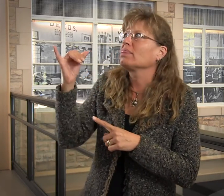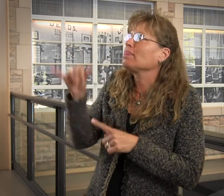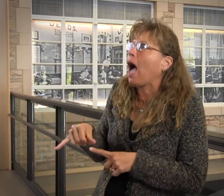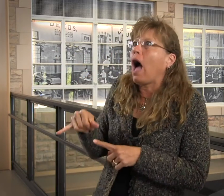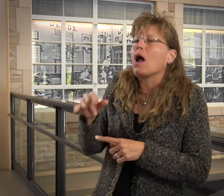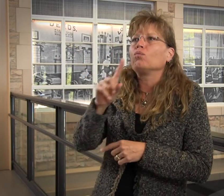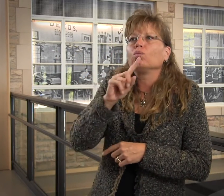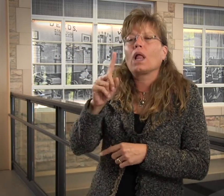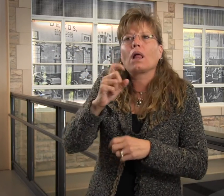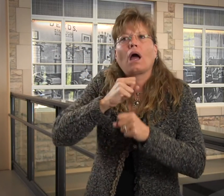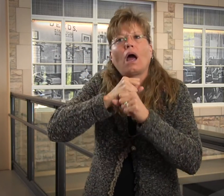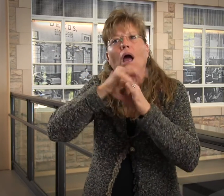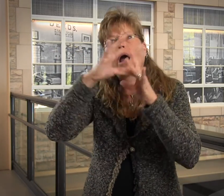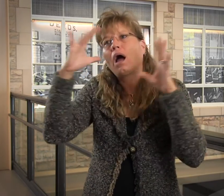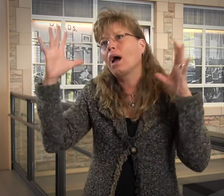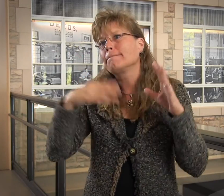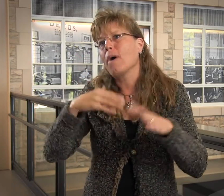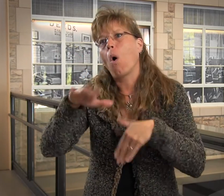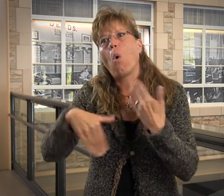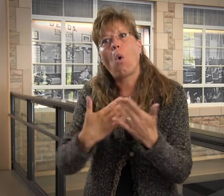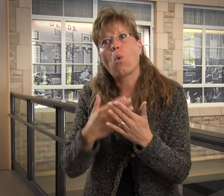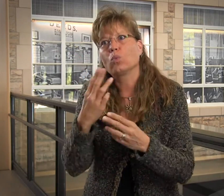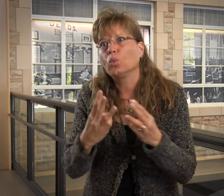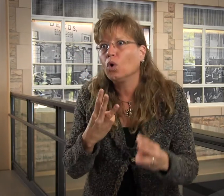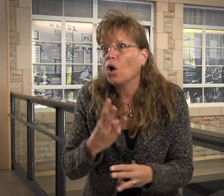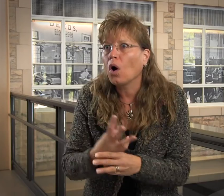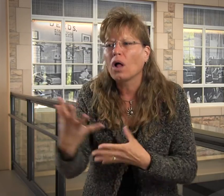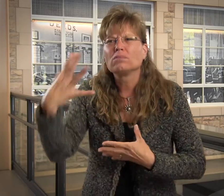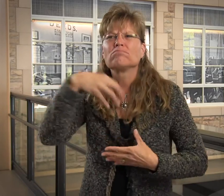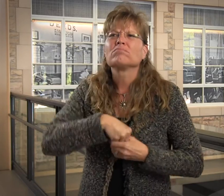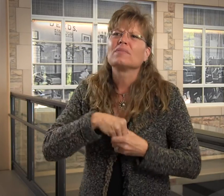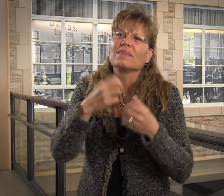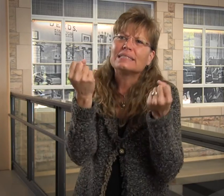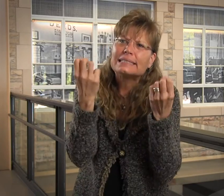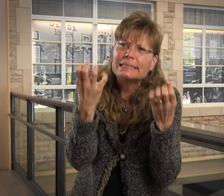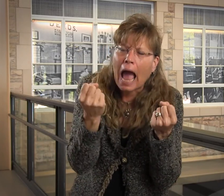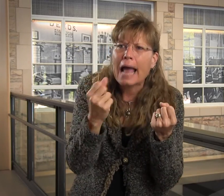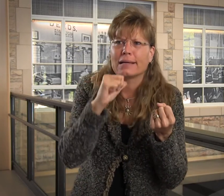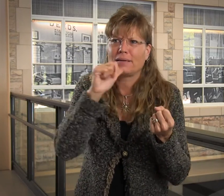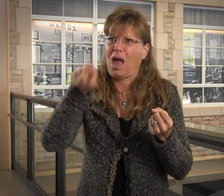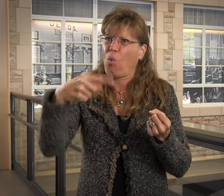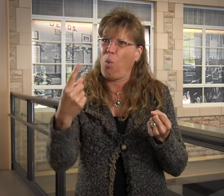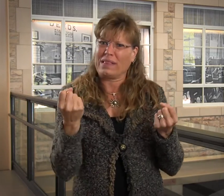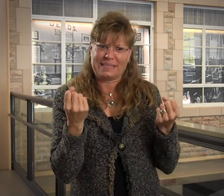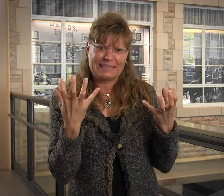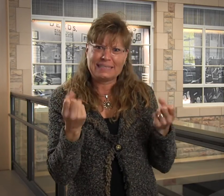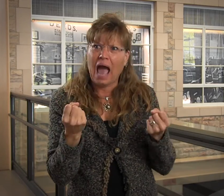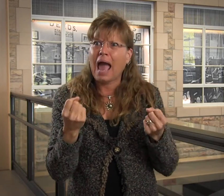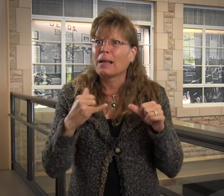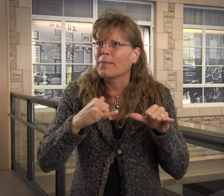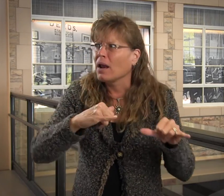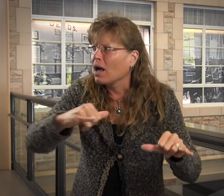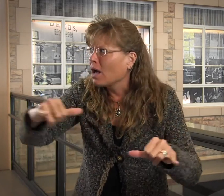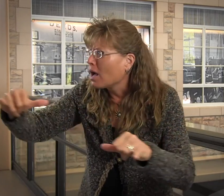about Deaf culture. It opened my eyes to change my whole world, not just the signing alone,